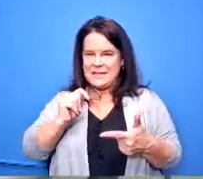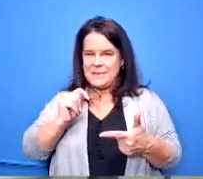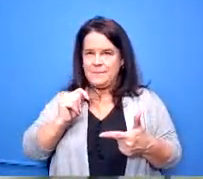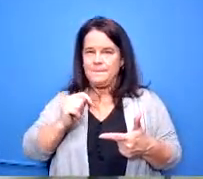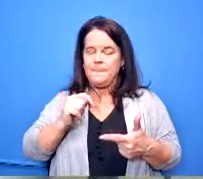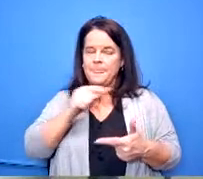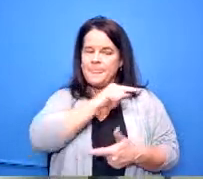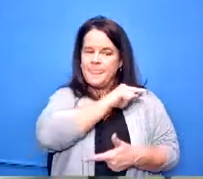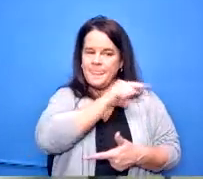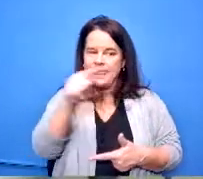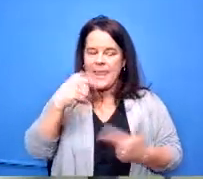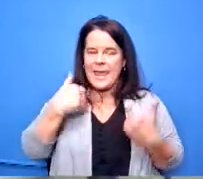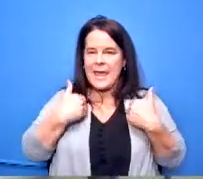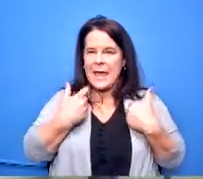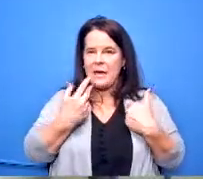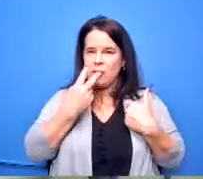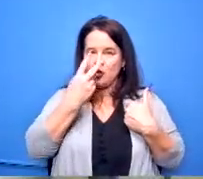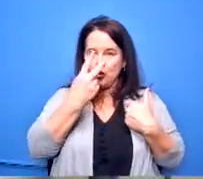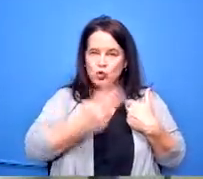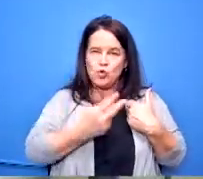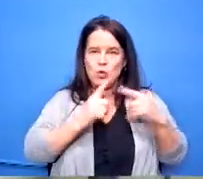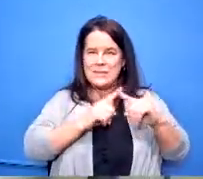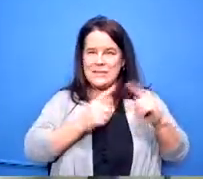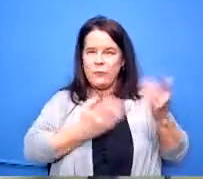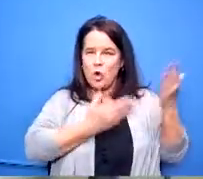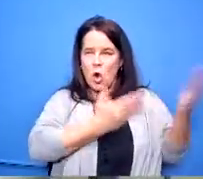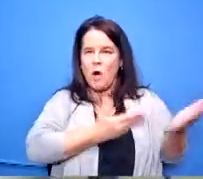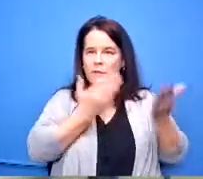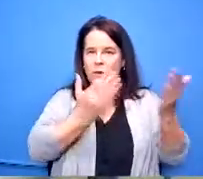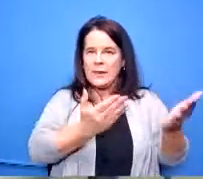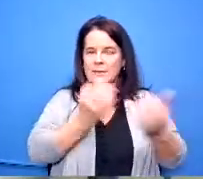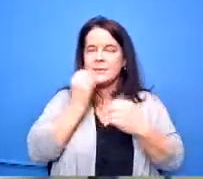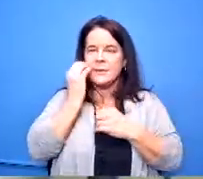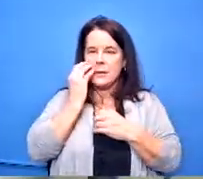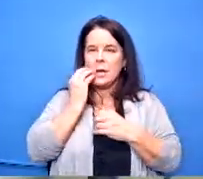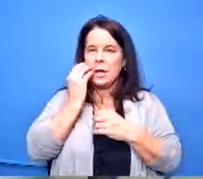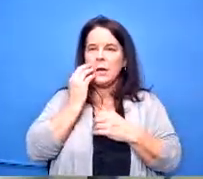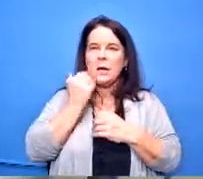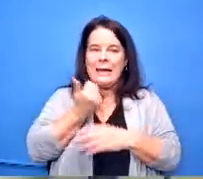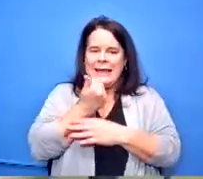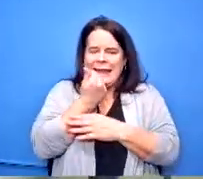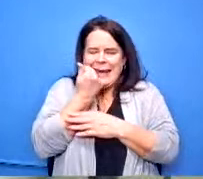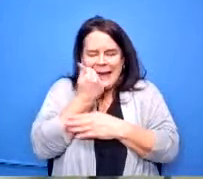that you can aspire to be at and just getting anything like that into the other school even